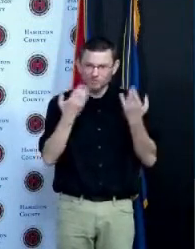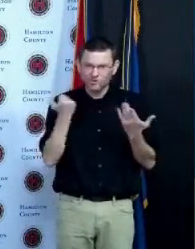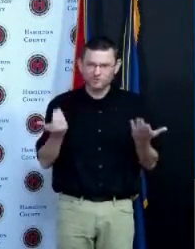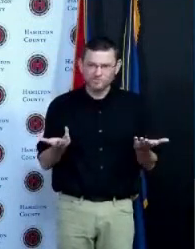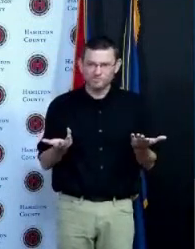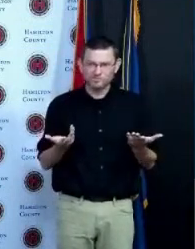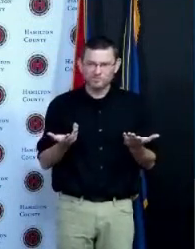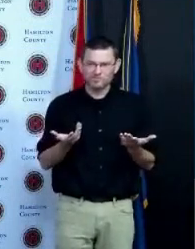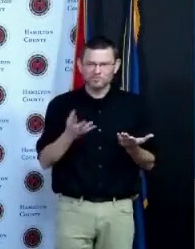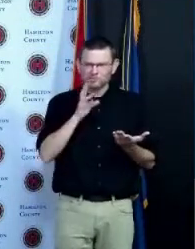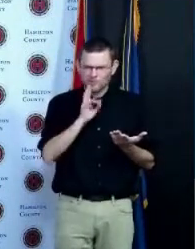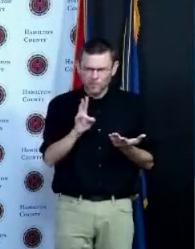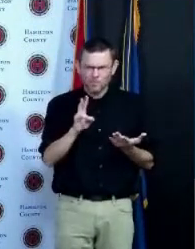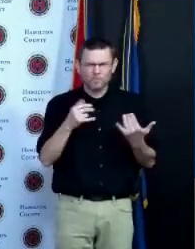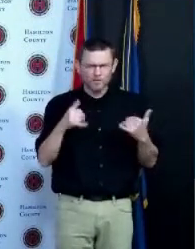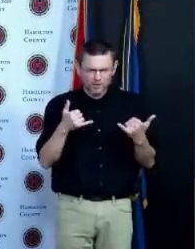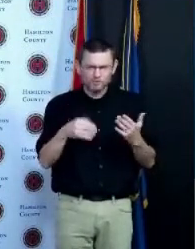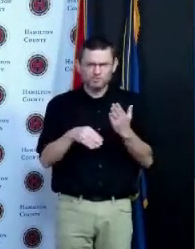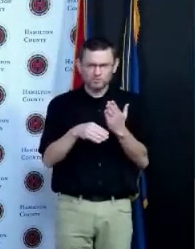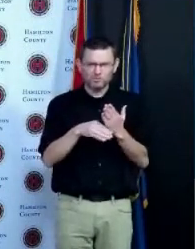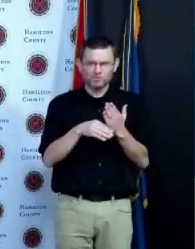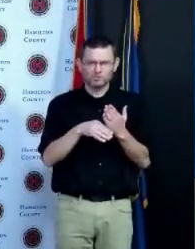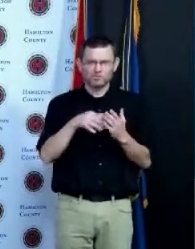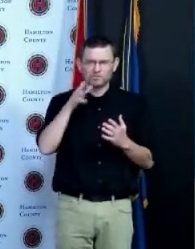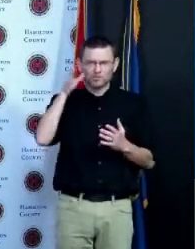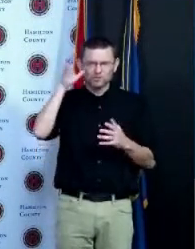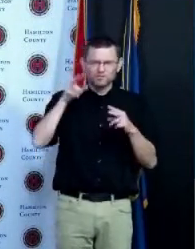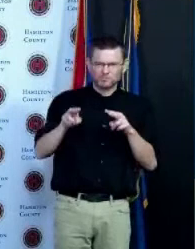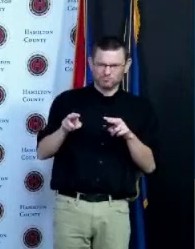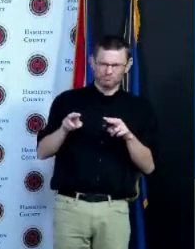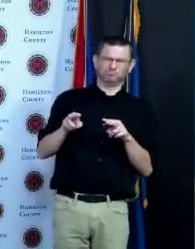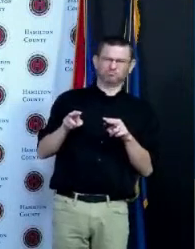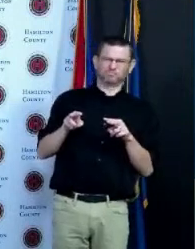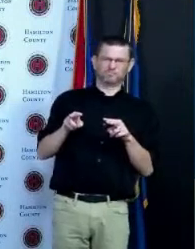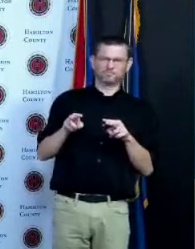would not accept that as reasonable behavior because a child is not at risk generally speaking